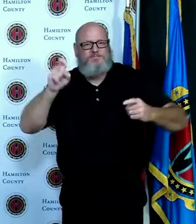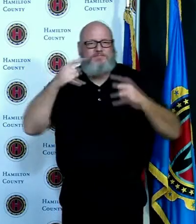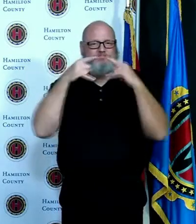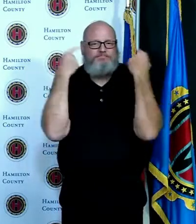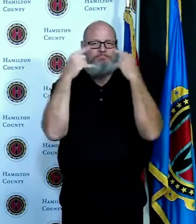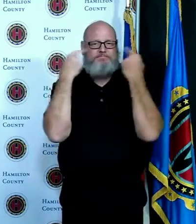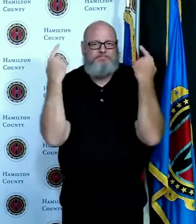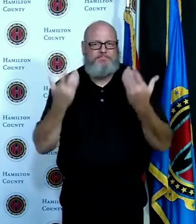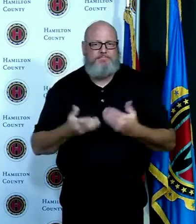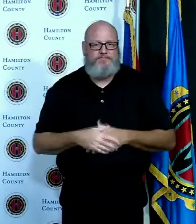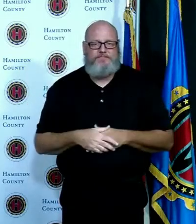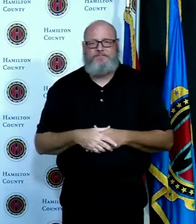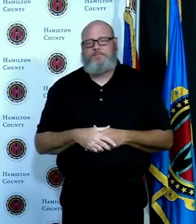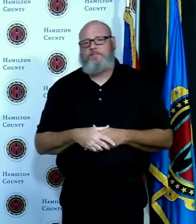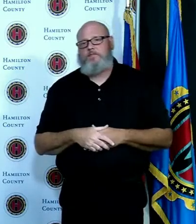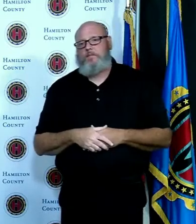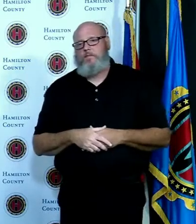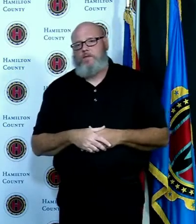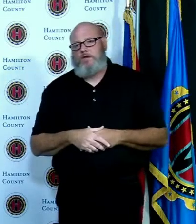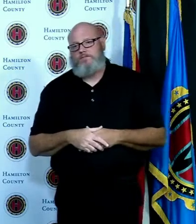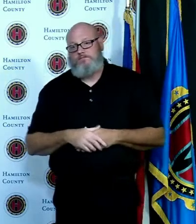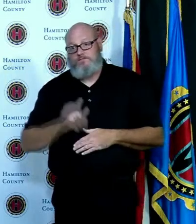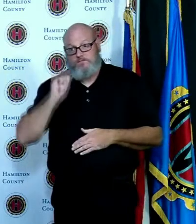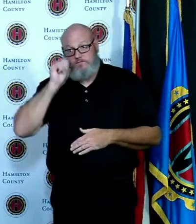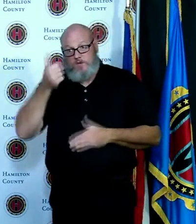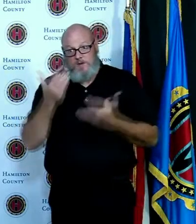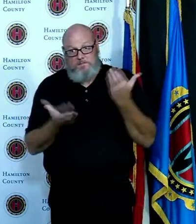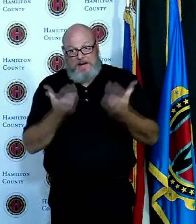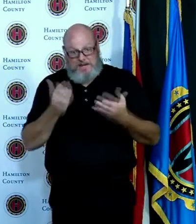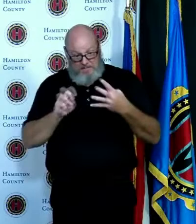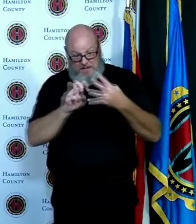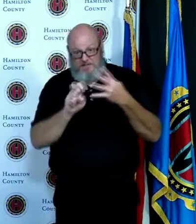you may go purple tomorrow we don't know but do you have enough time to get messaging out there